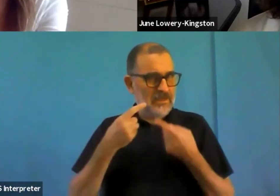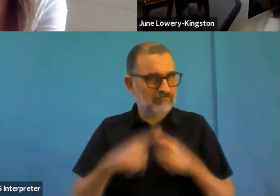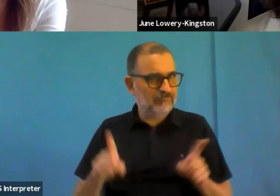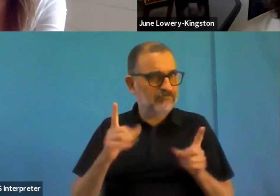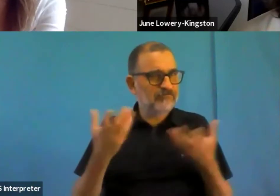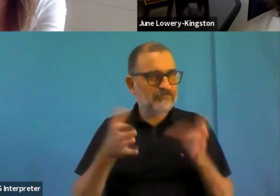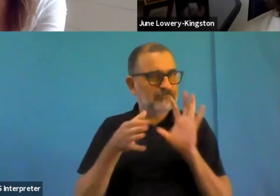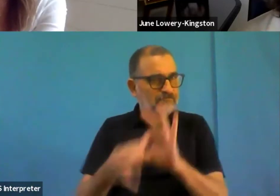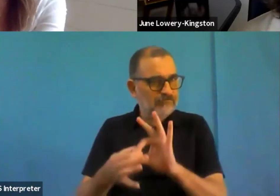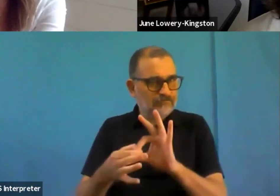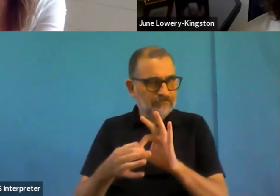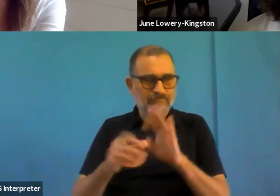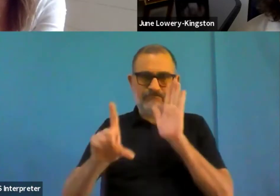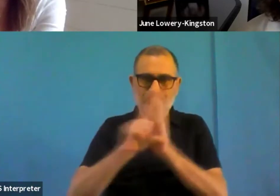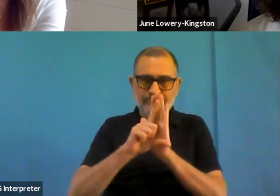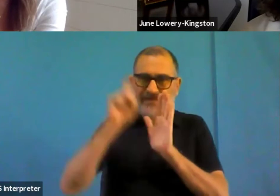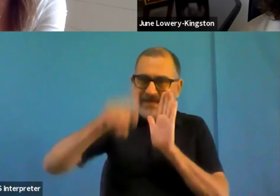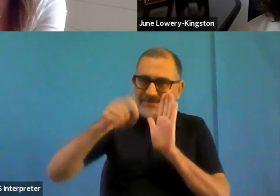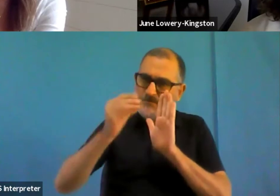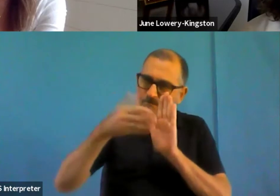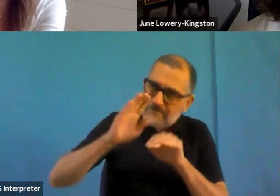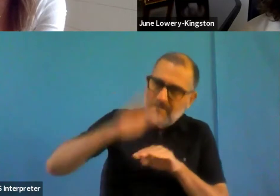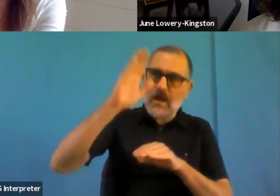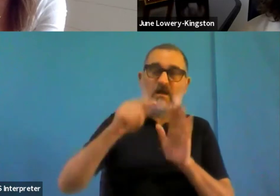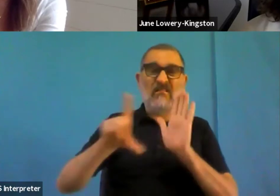And we know that member states are working on this and are taking that seriously.